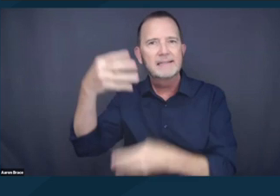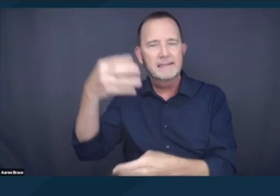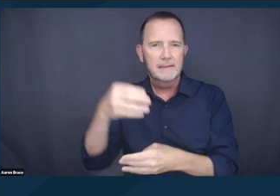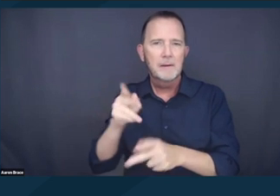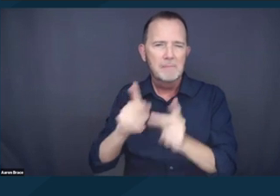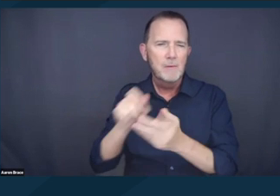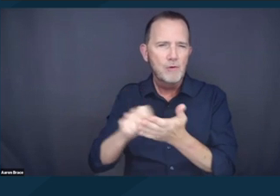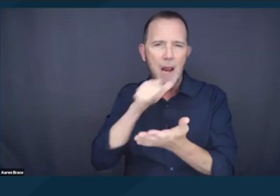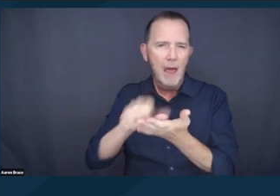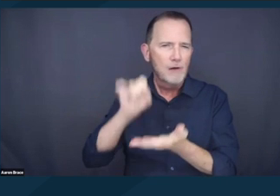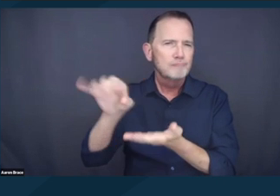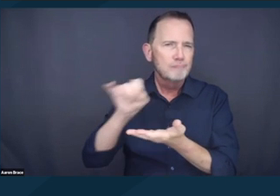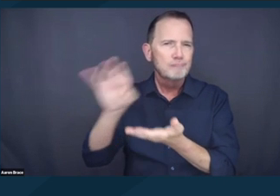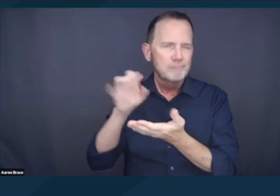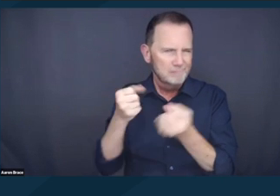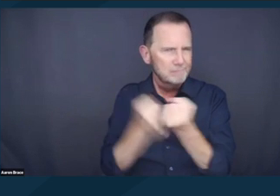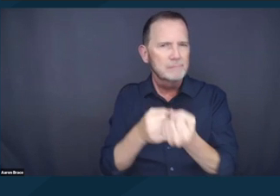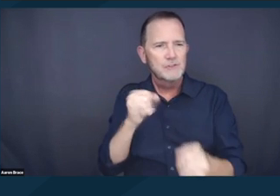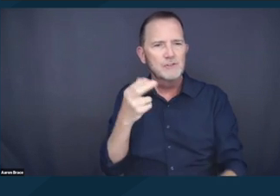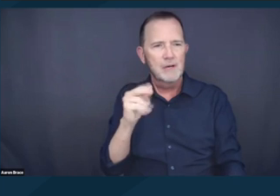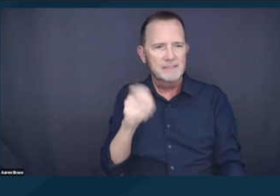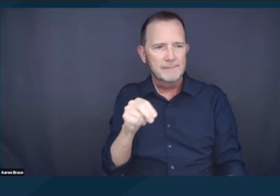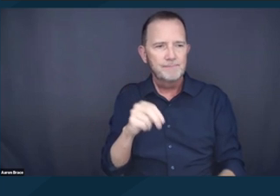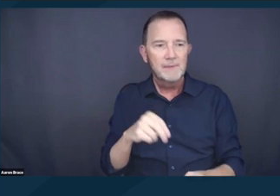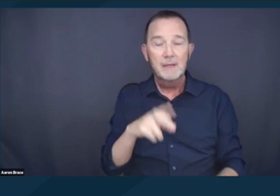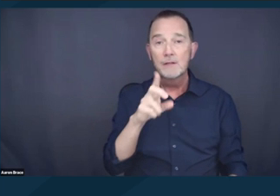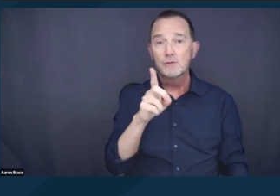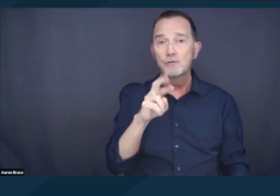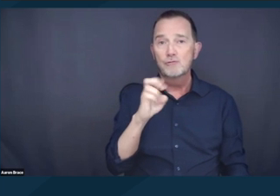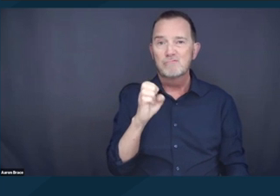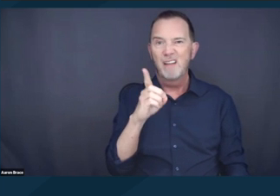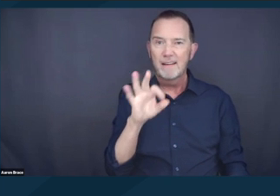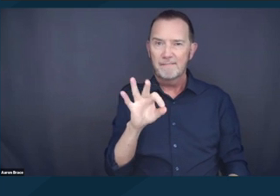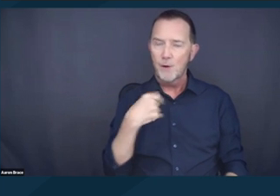the Disability Rights Education and Defense Fund, filed a General Disability Rights Brief.